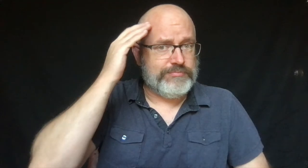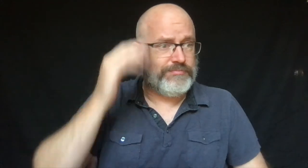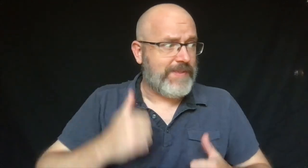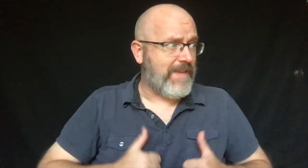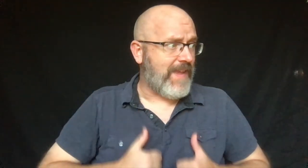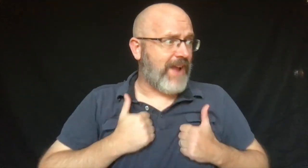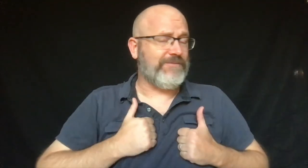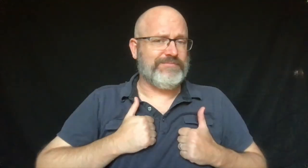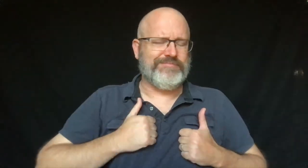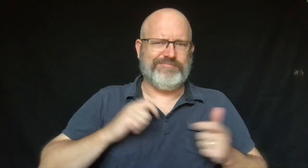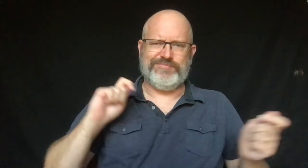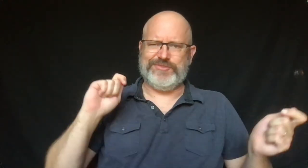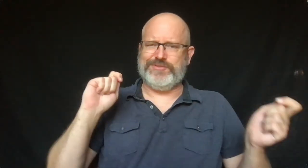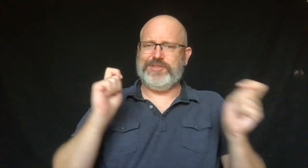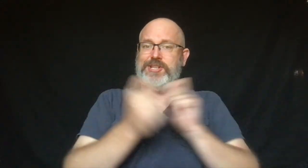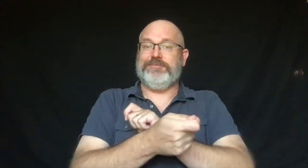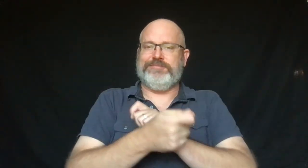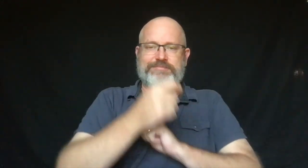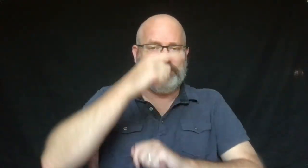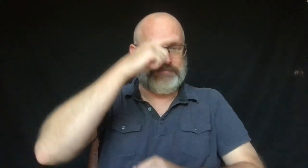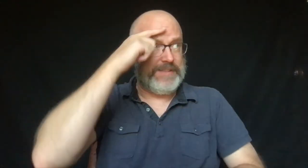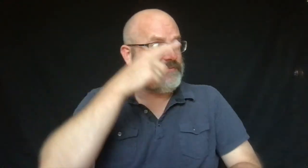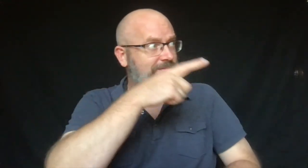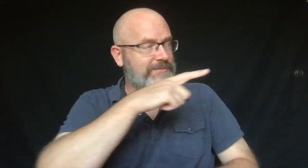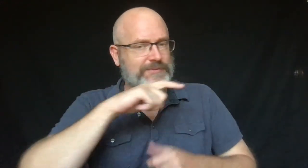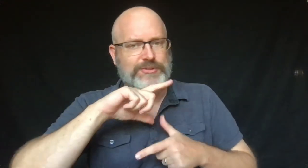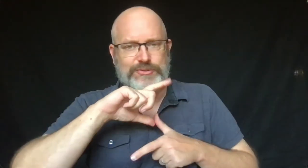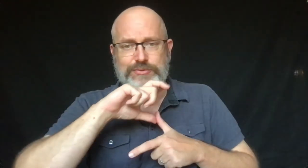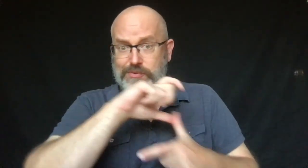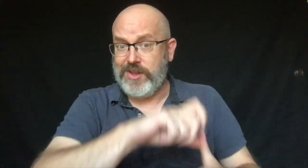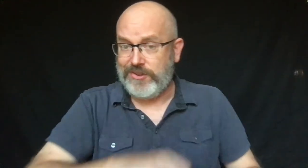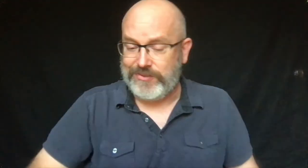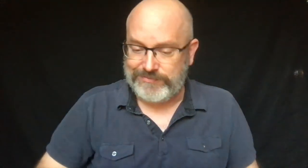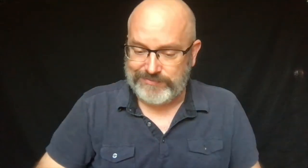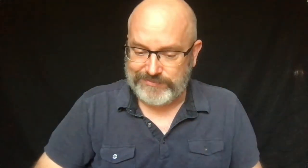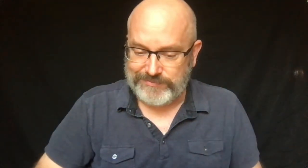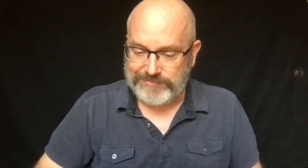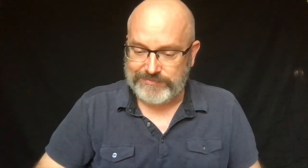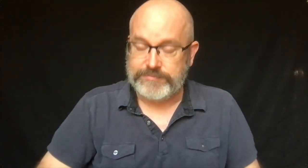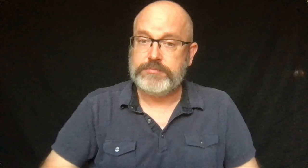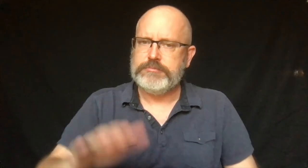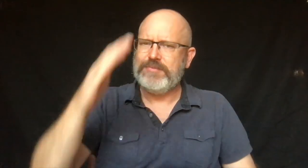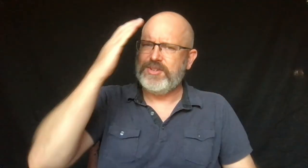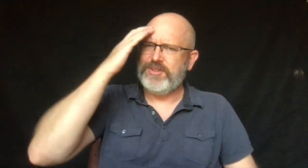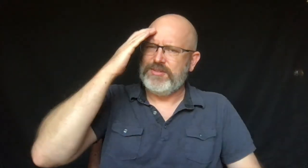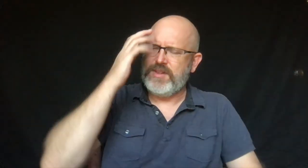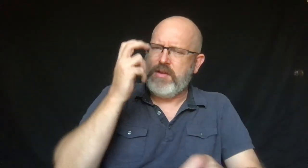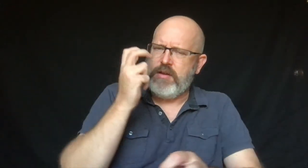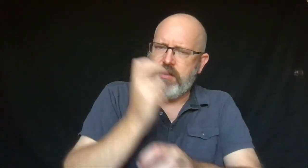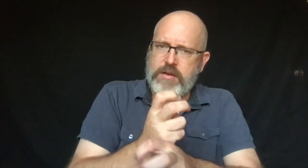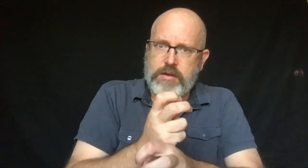and there have been so many changes in our lives because of the tornado.